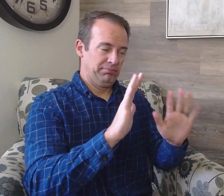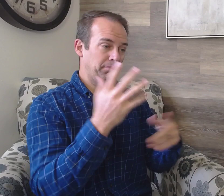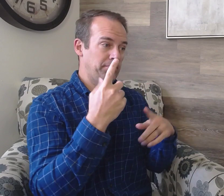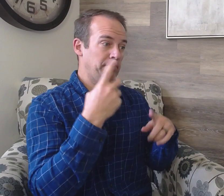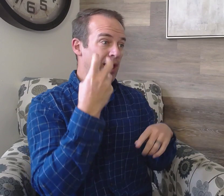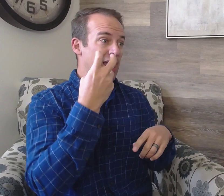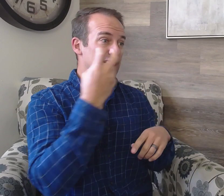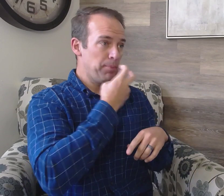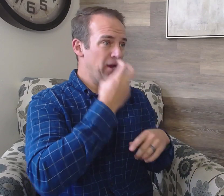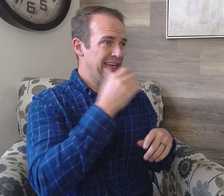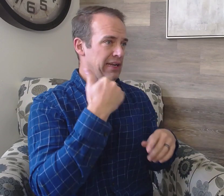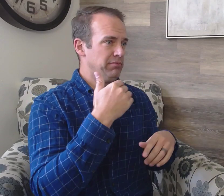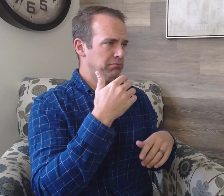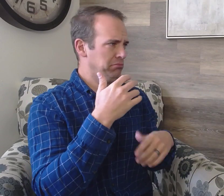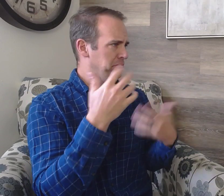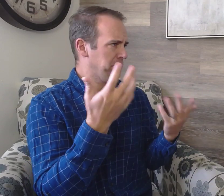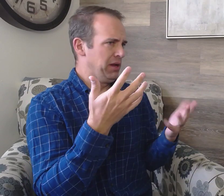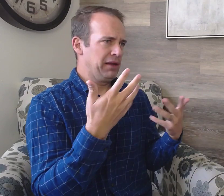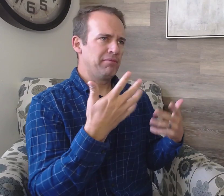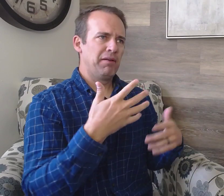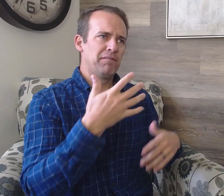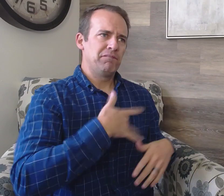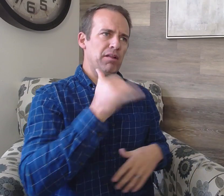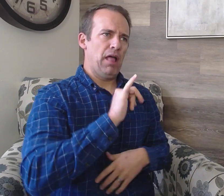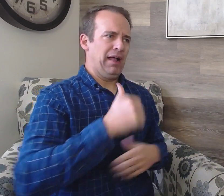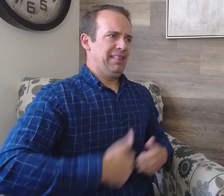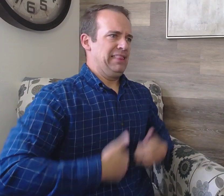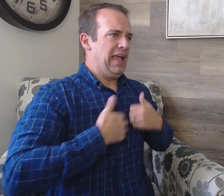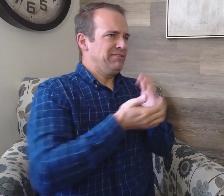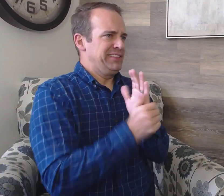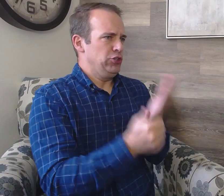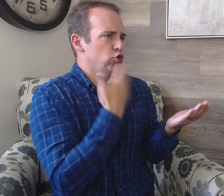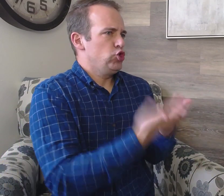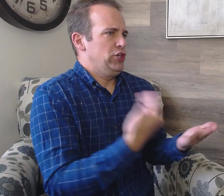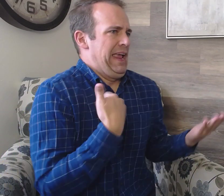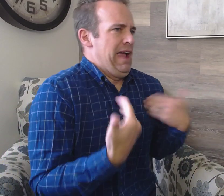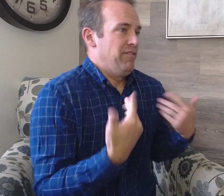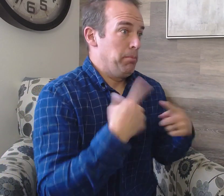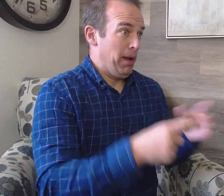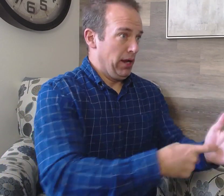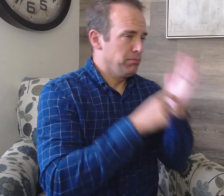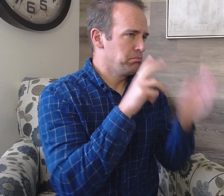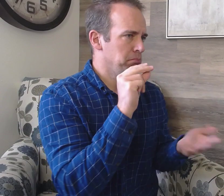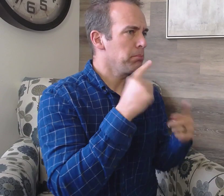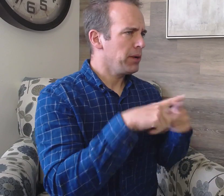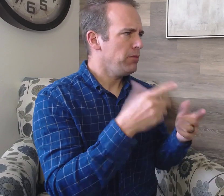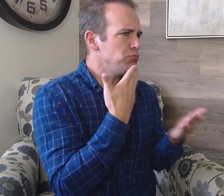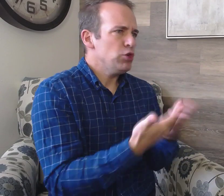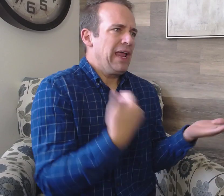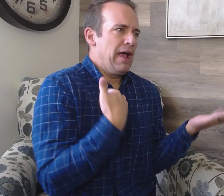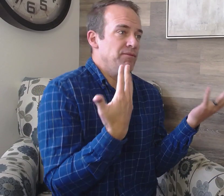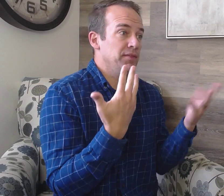However, let me just say that Lip-Reading is a nice life skill to have But it is not mandatory to survive.